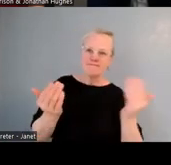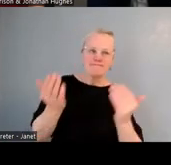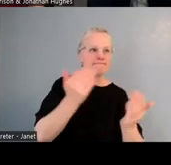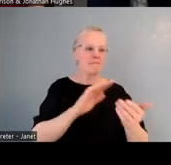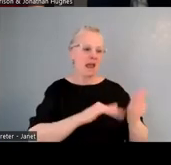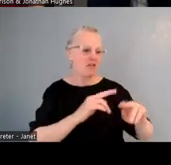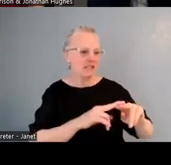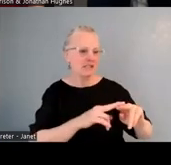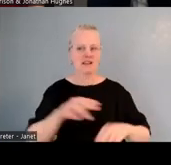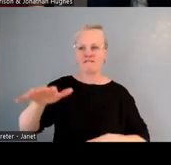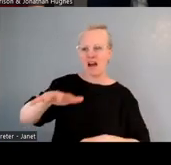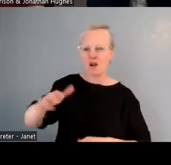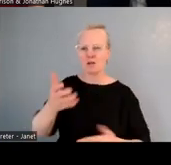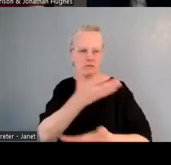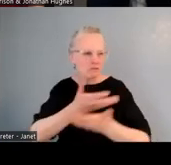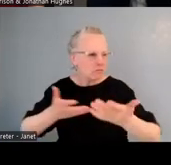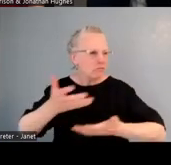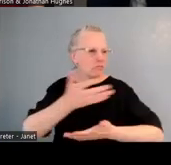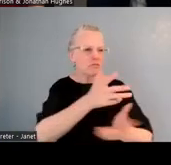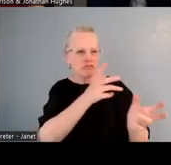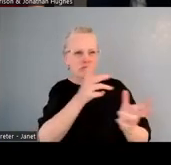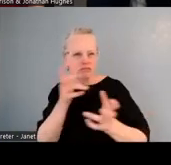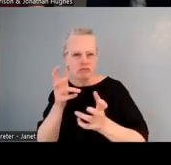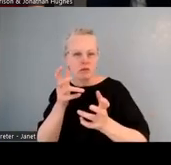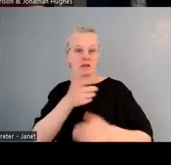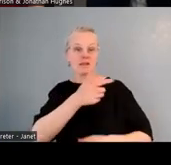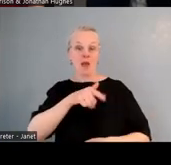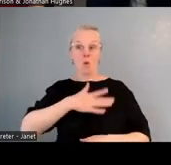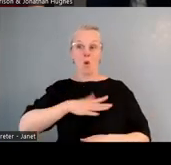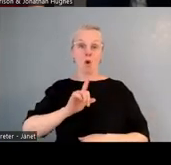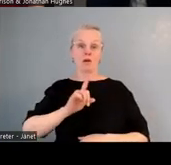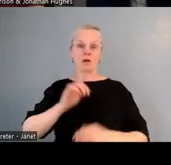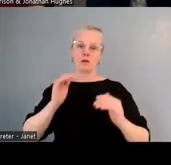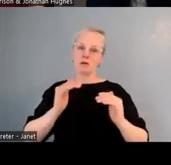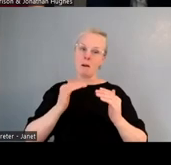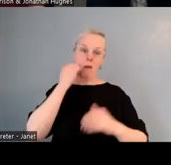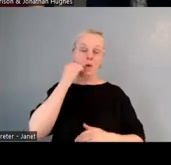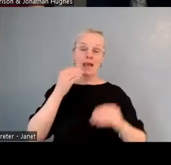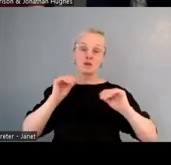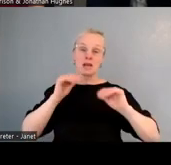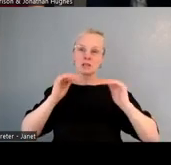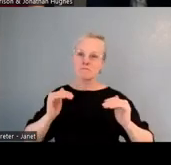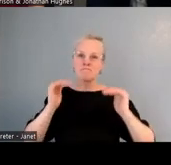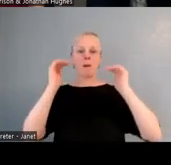And what we had come from that was that we want high levels of Māori education, which obviously is really, really important to us.